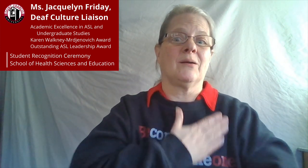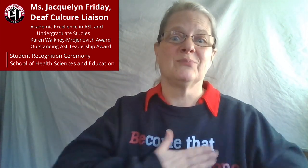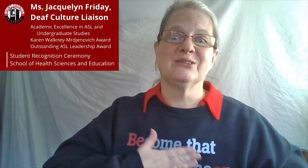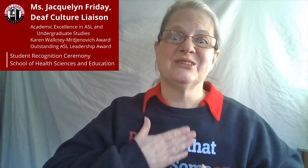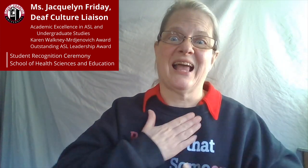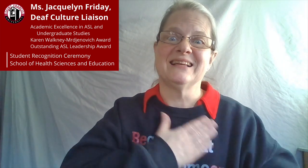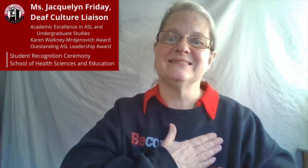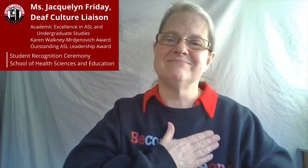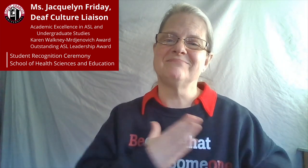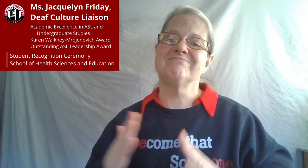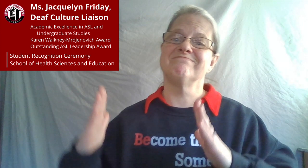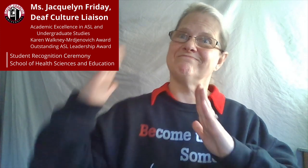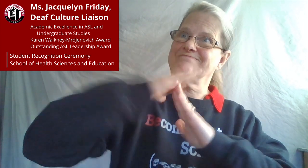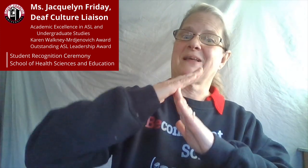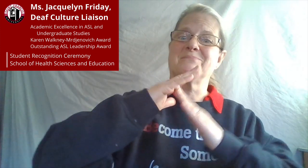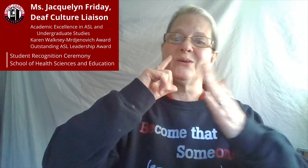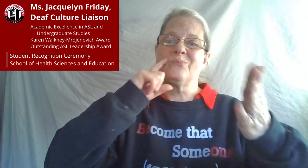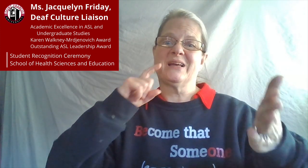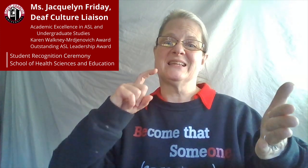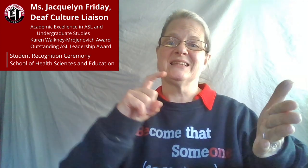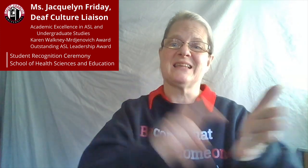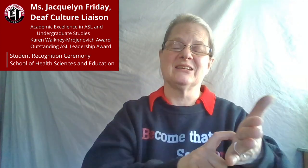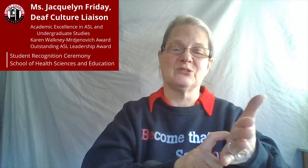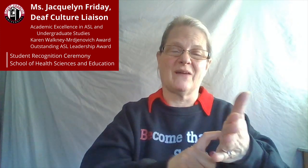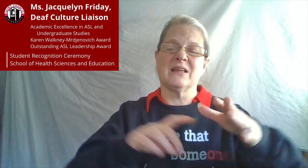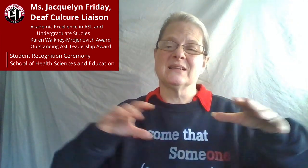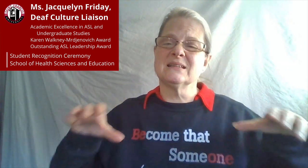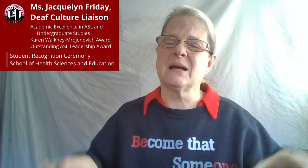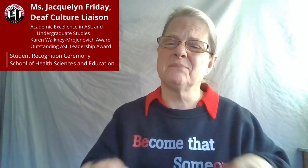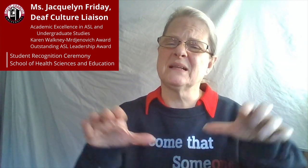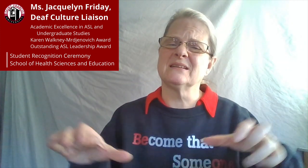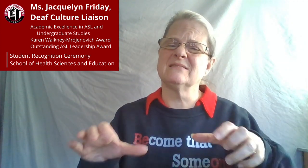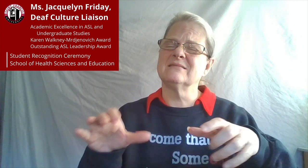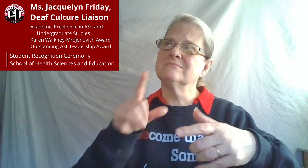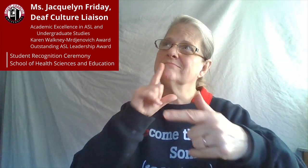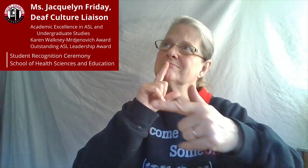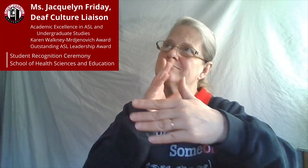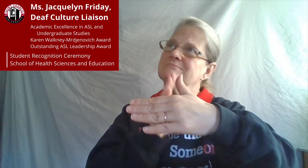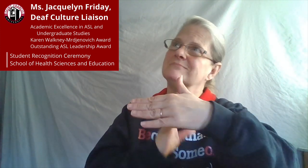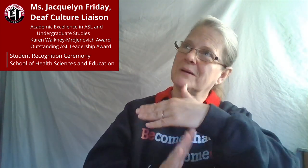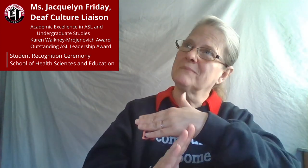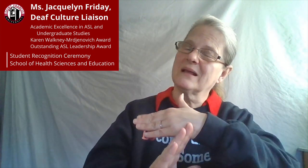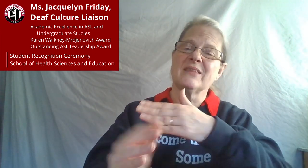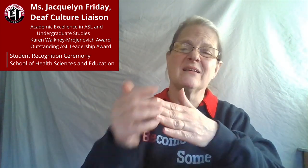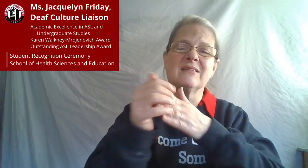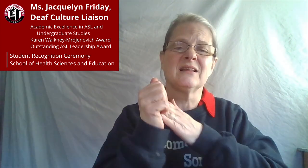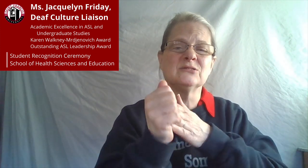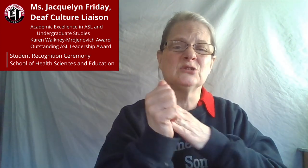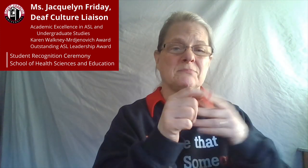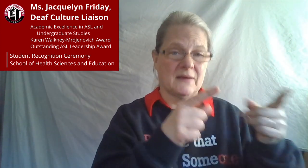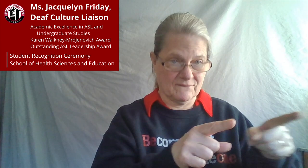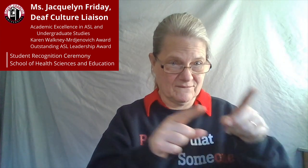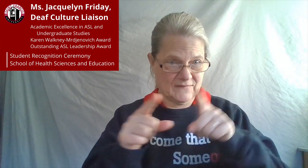distinguished recognition of the commitment to humbly leading events with the utmost respect